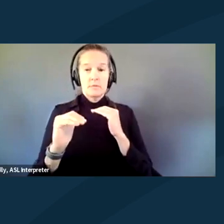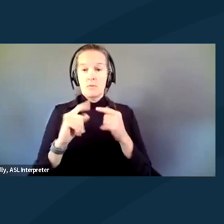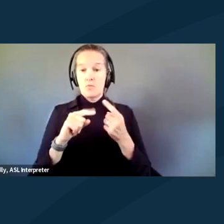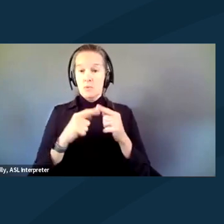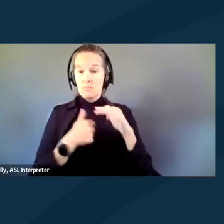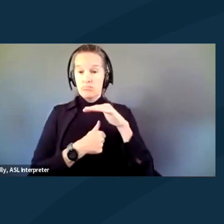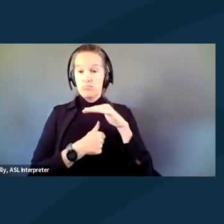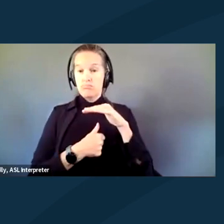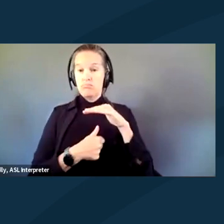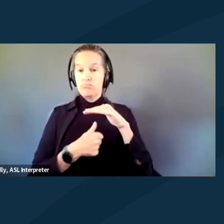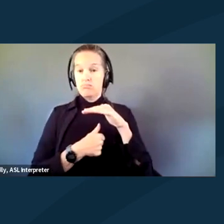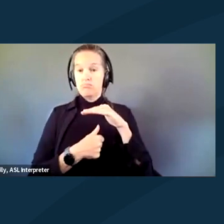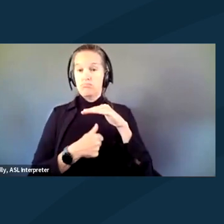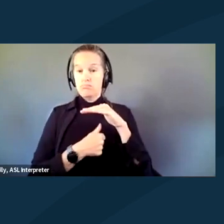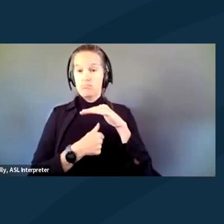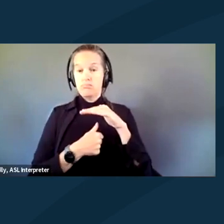it's not for the faint of heart.